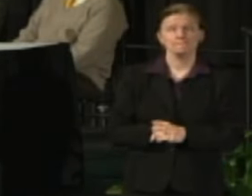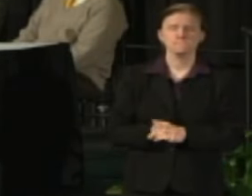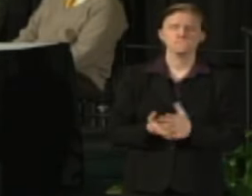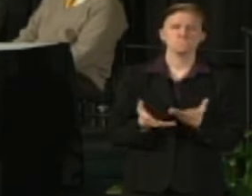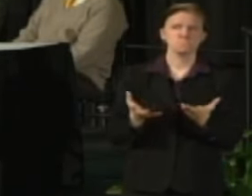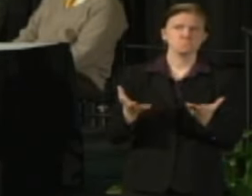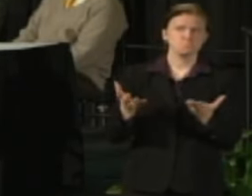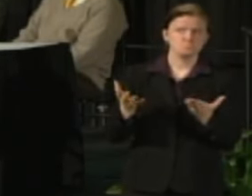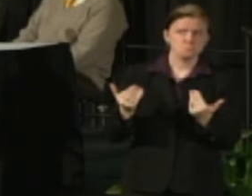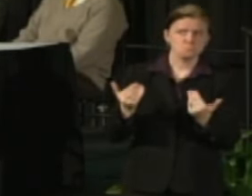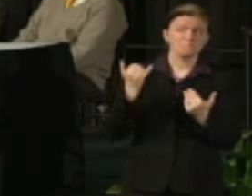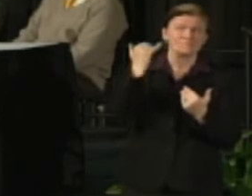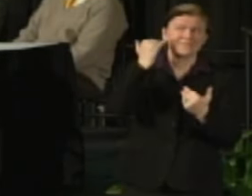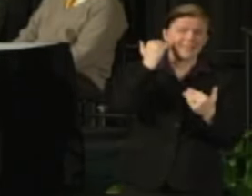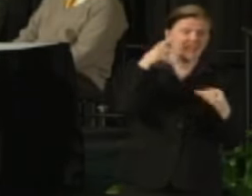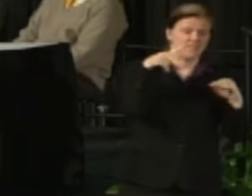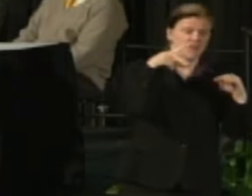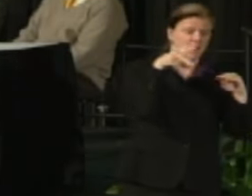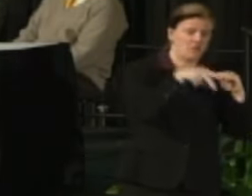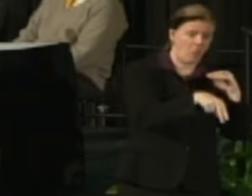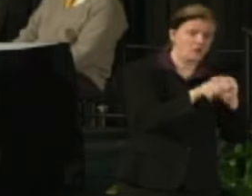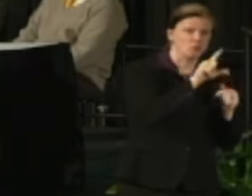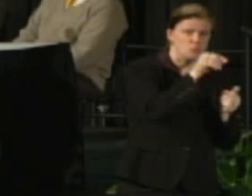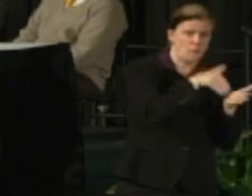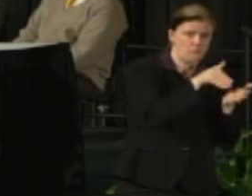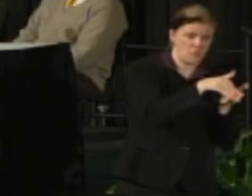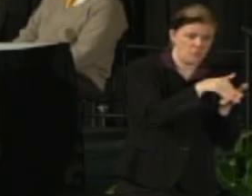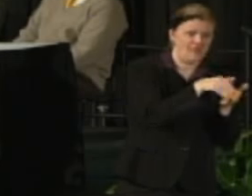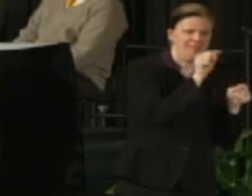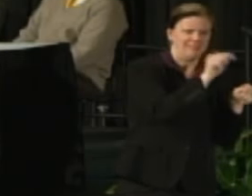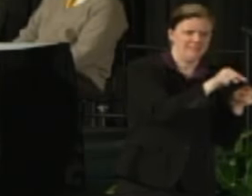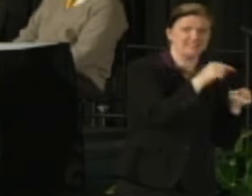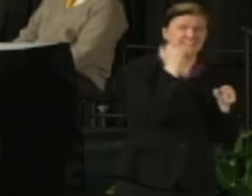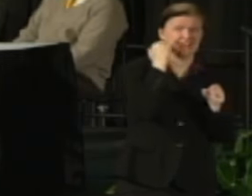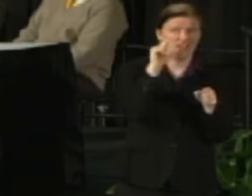if the cut is this much what do we have to look at? If the cut is this much-- because there has to be planning, right?